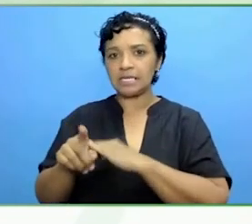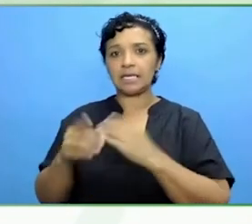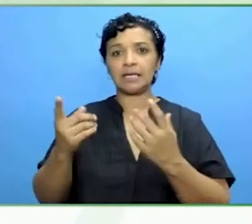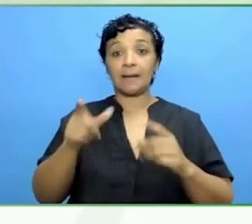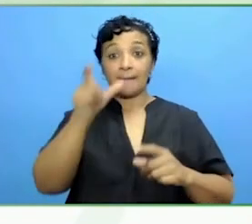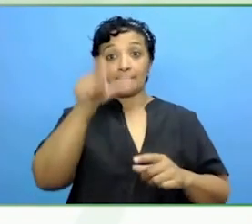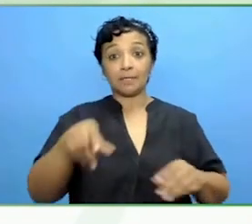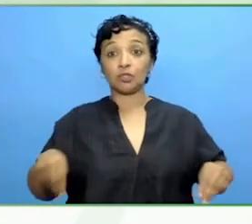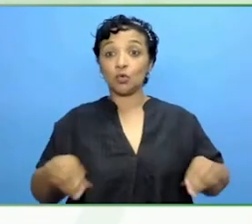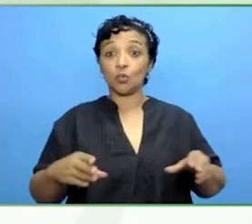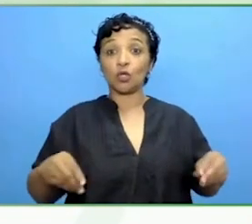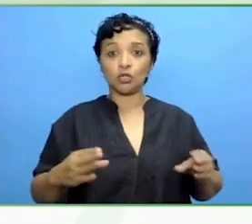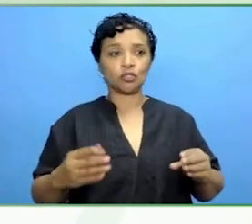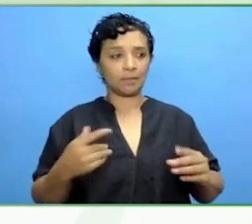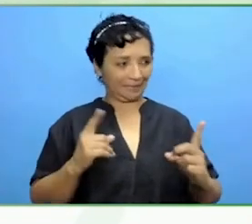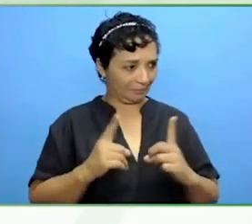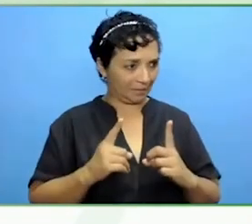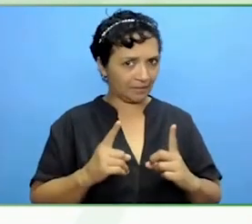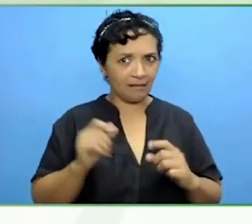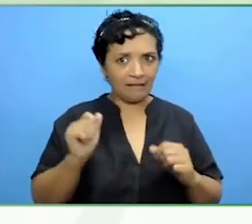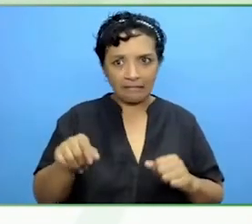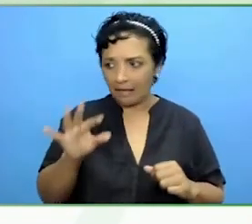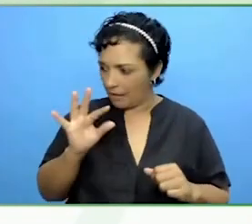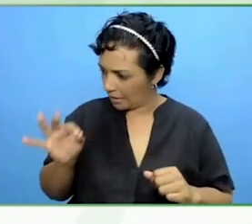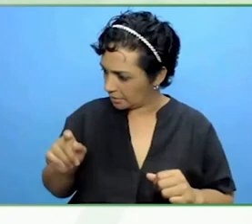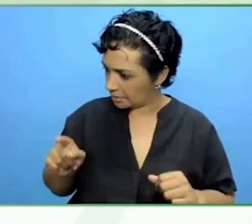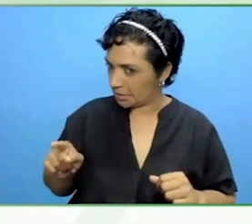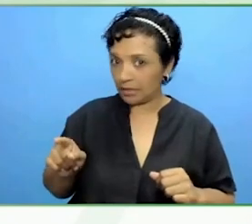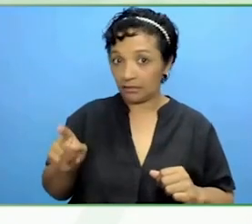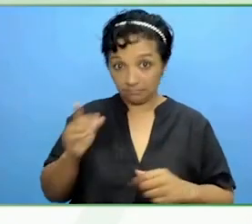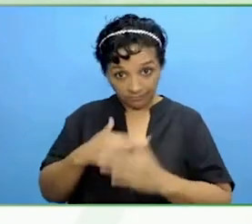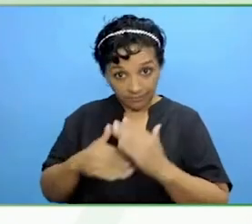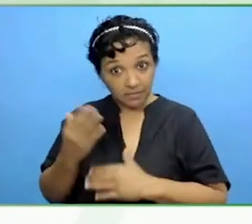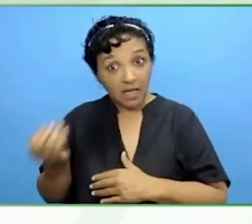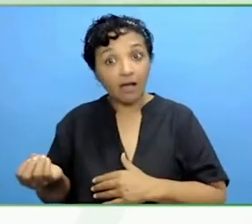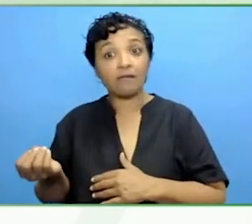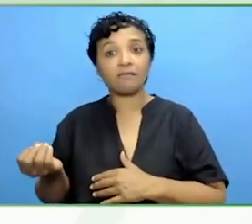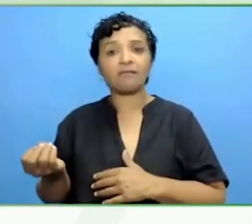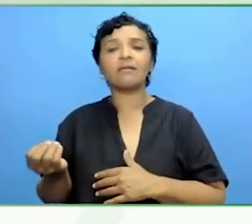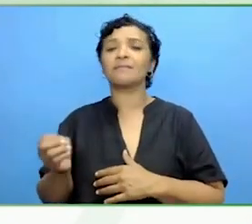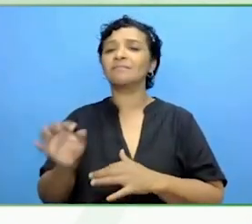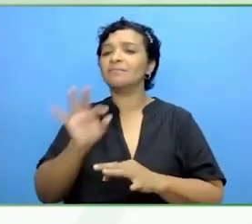Can I ask someone if they have got a disability? These are questions that some people do not know.